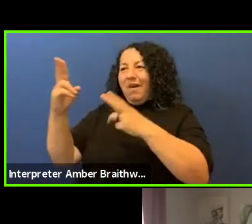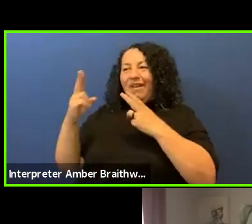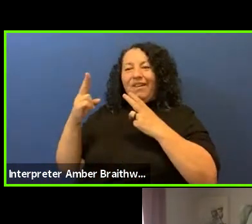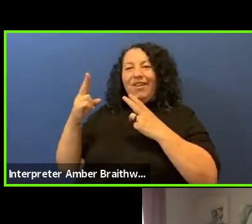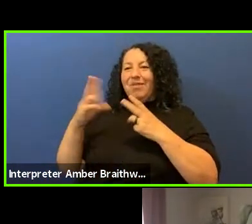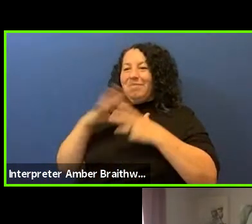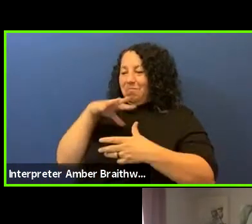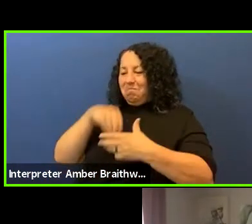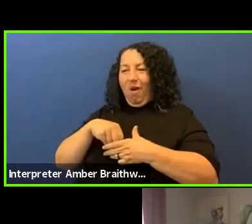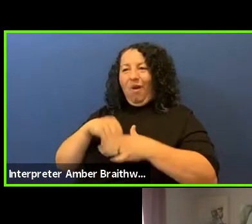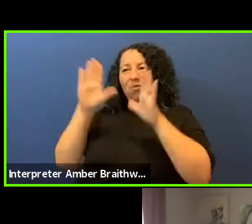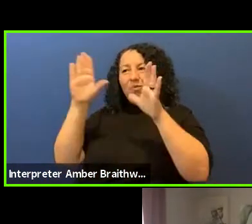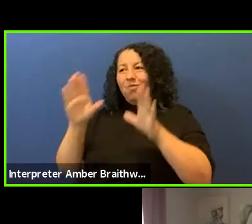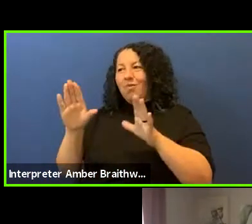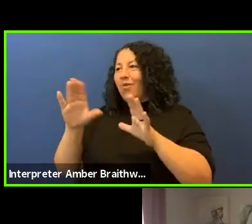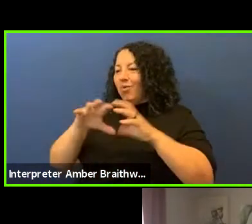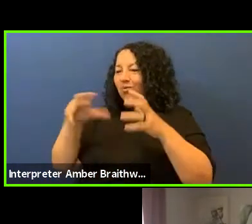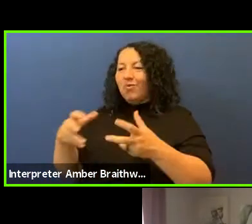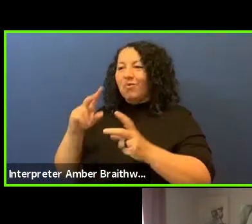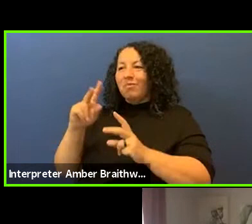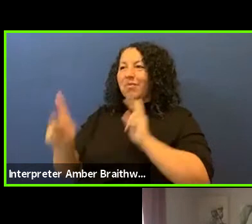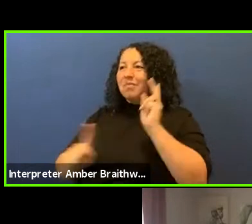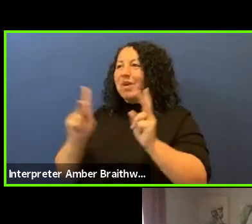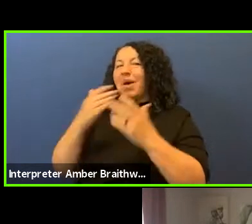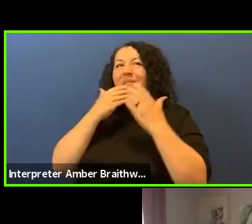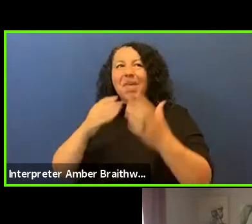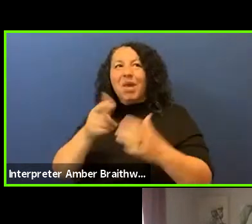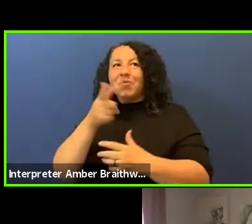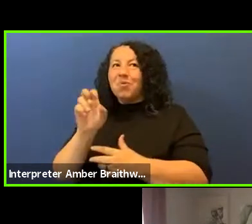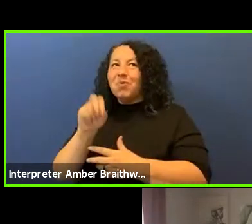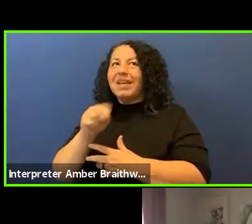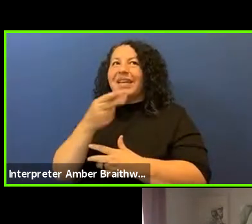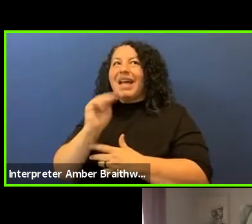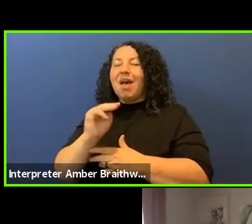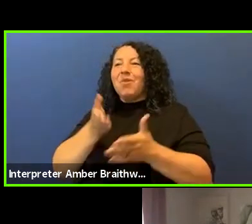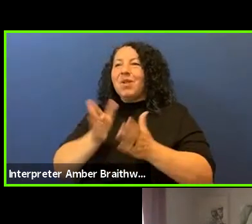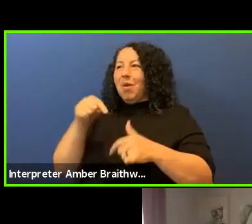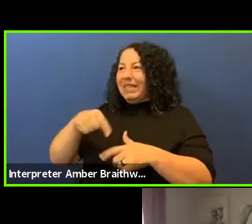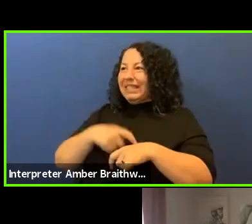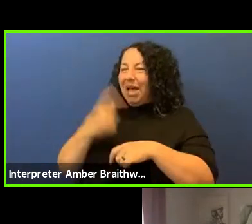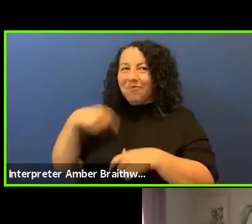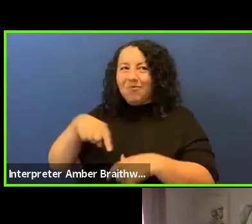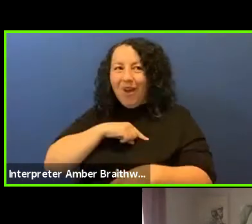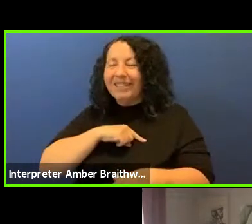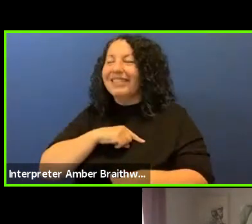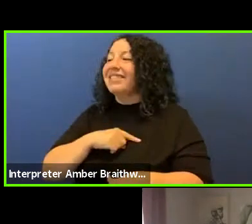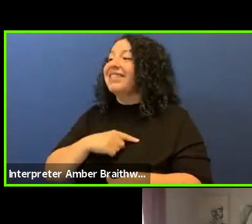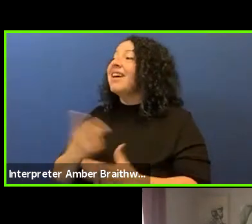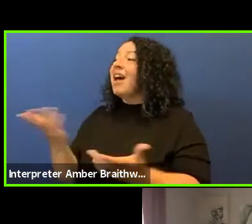thank you to the Guggenheim for allowing us this time. I come to you from the Indigenous land of